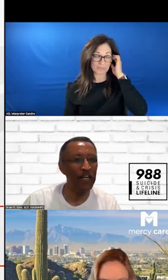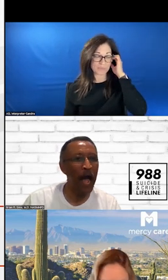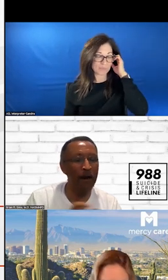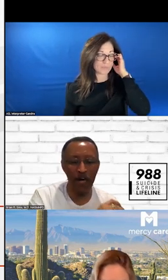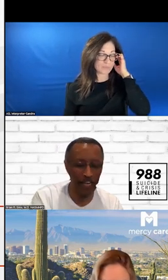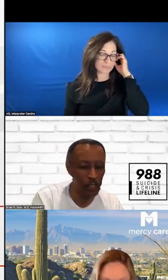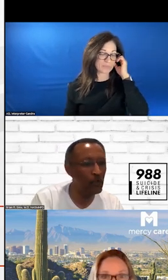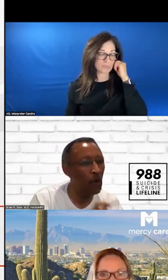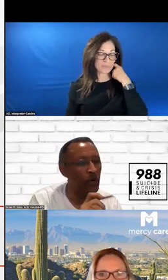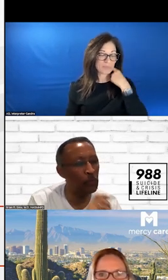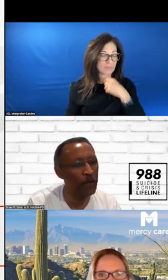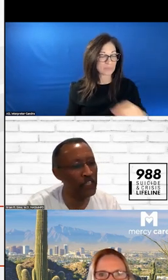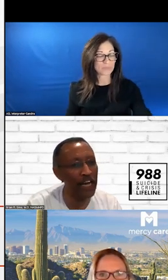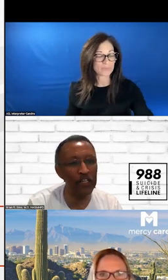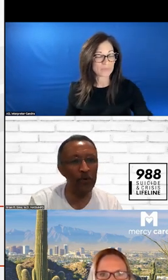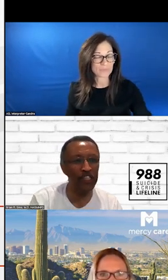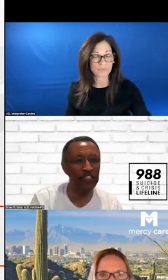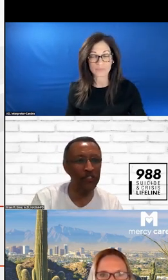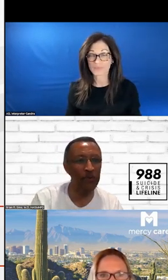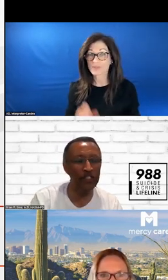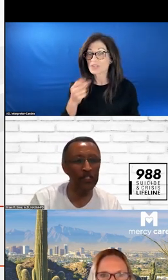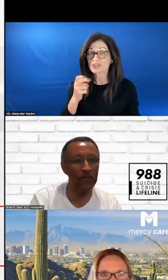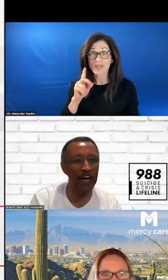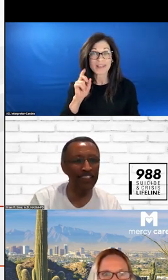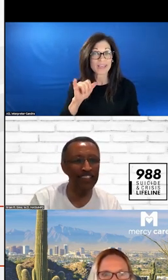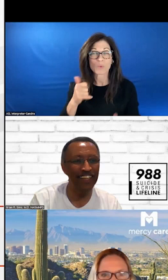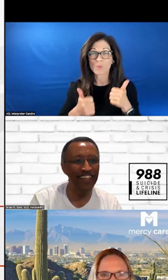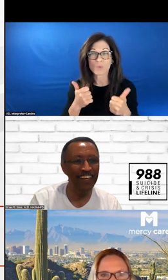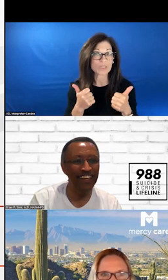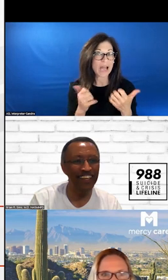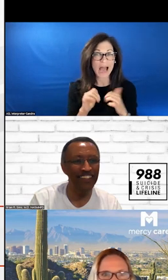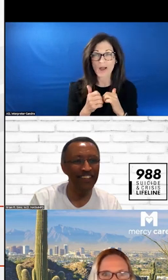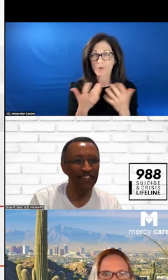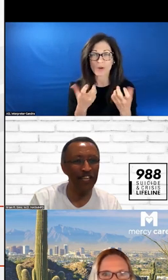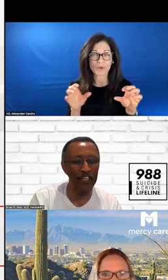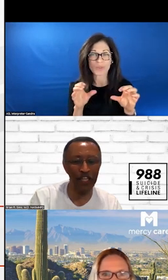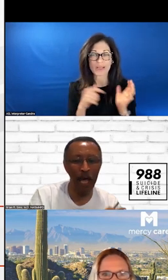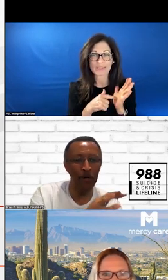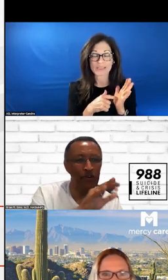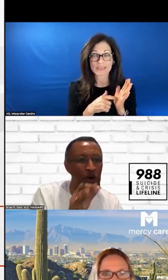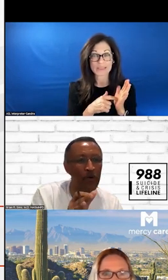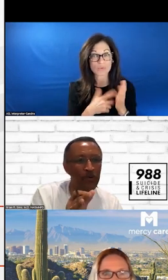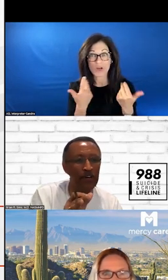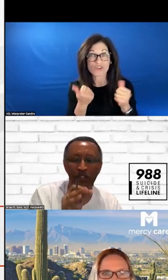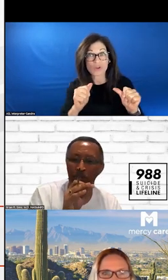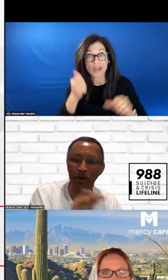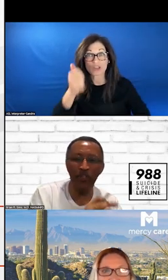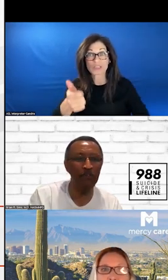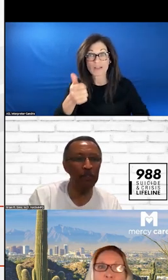SHELLY, WHICH WAY WILL YOU LIKE TO GO? DO YOU WANT TO TAKE A STAB ON YOUR OWN? >>: NO, I WANT TO SEE